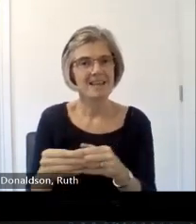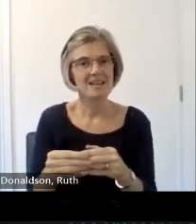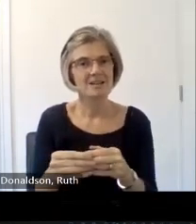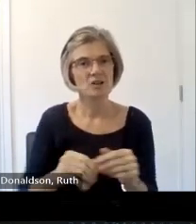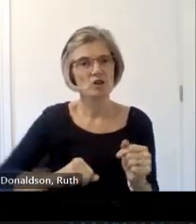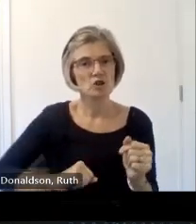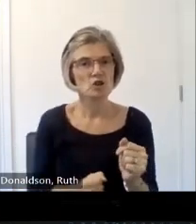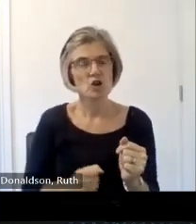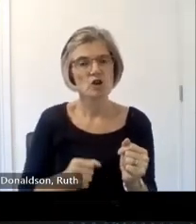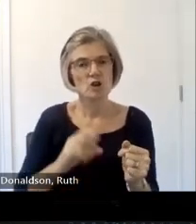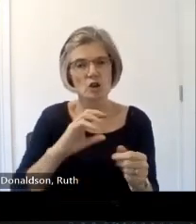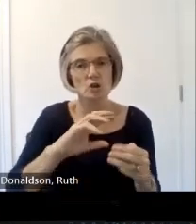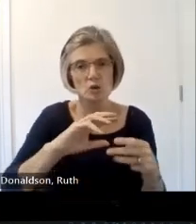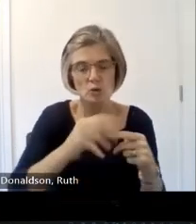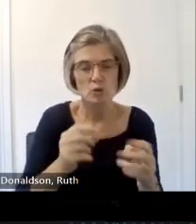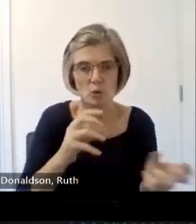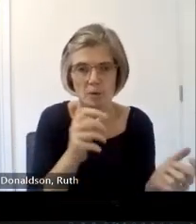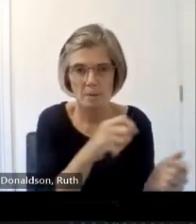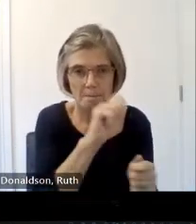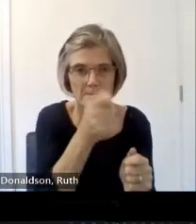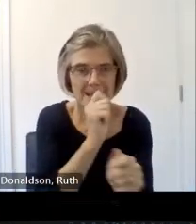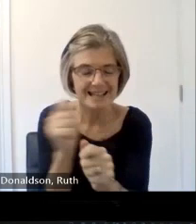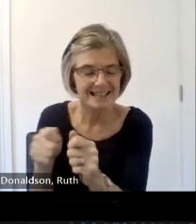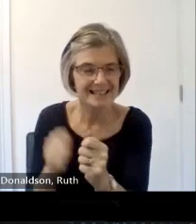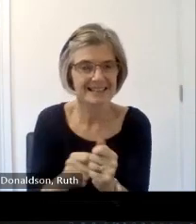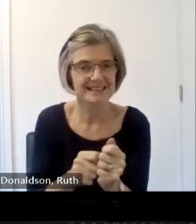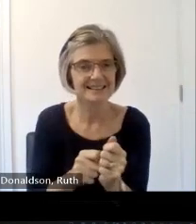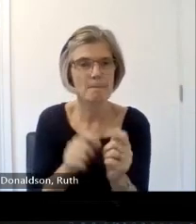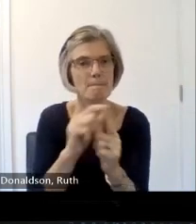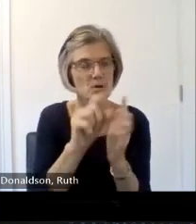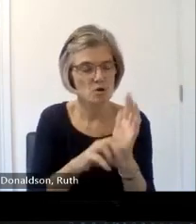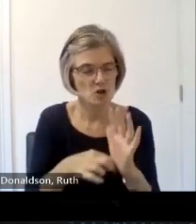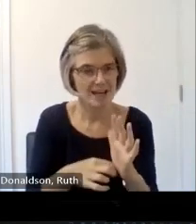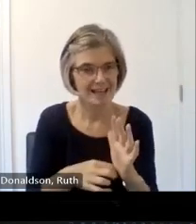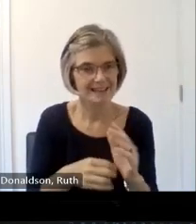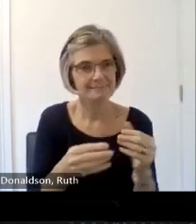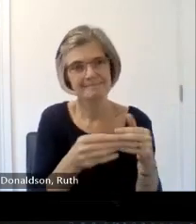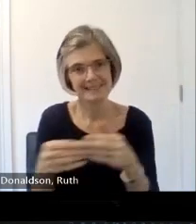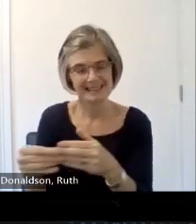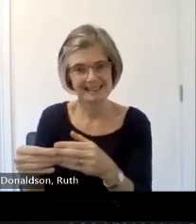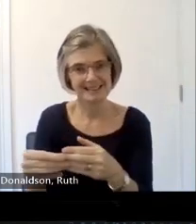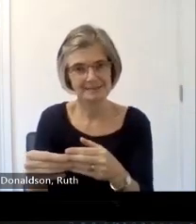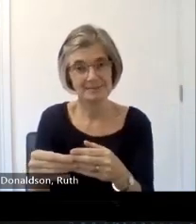author to the carved stones of Scotland's project in addition to his academic research he is a